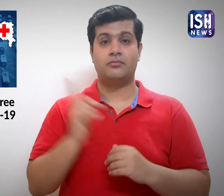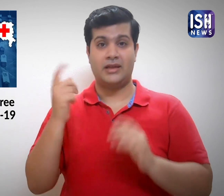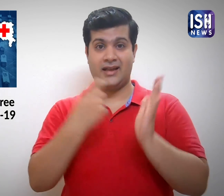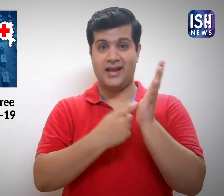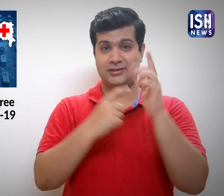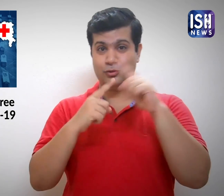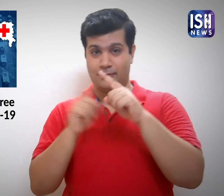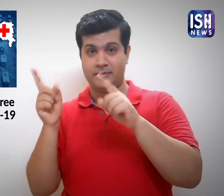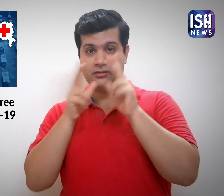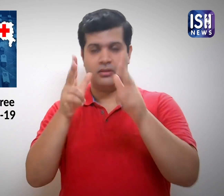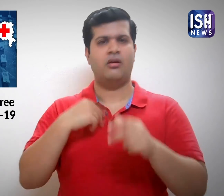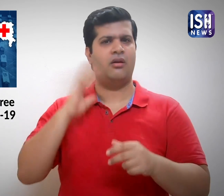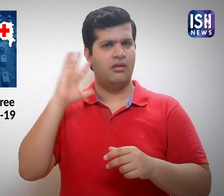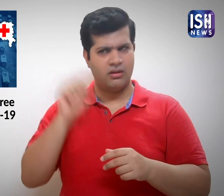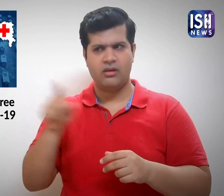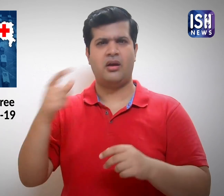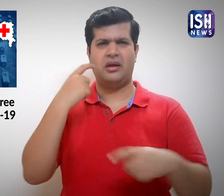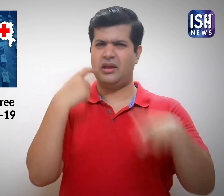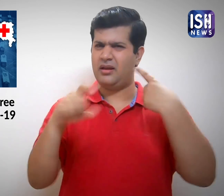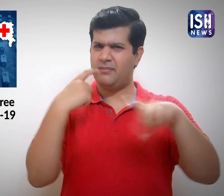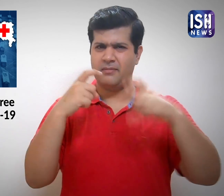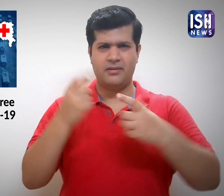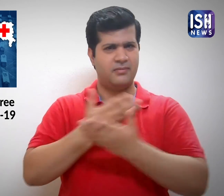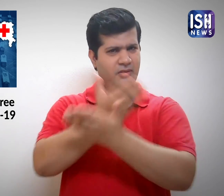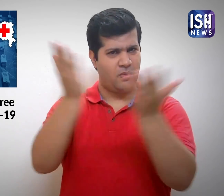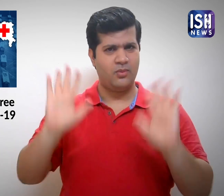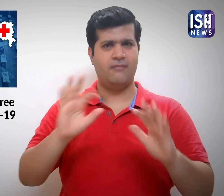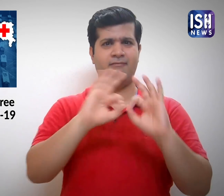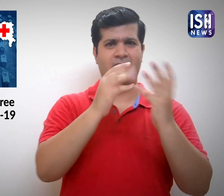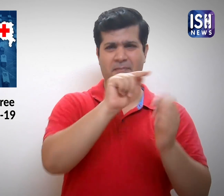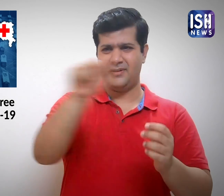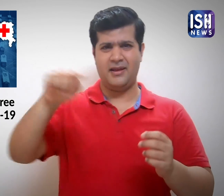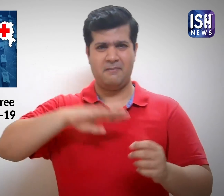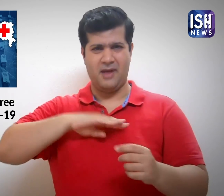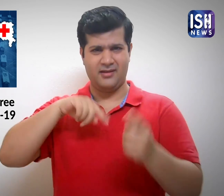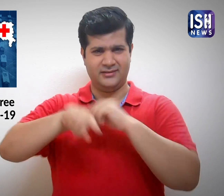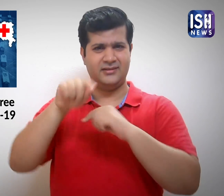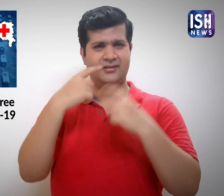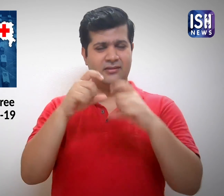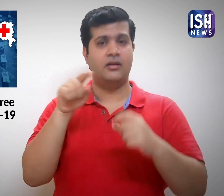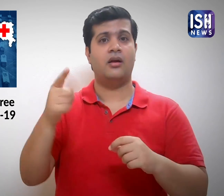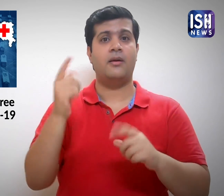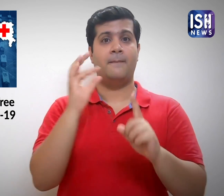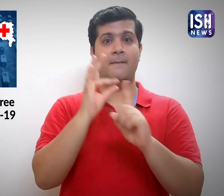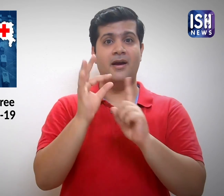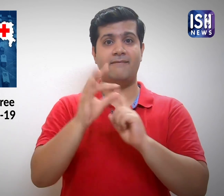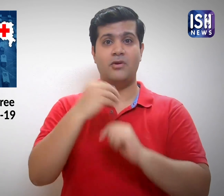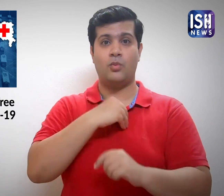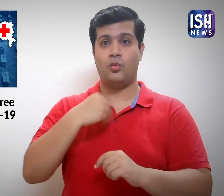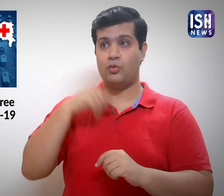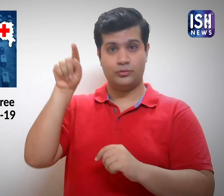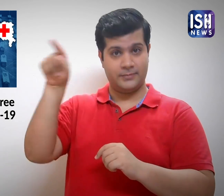Tope said, “We got a complaint that private hospitals